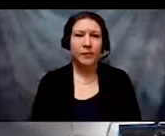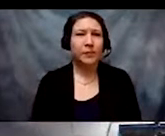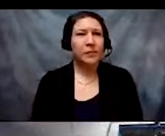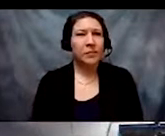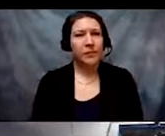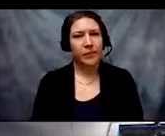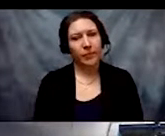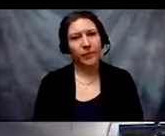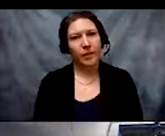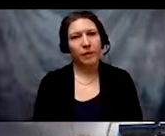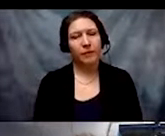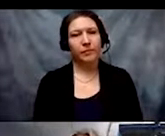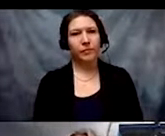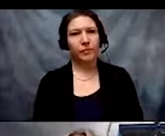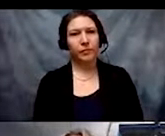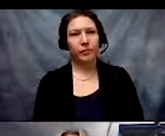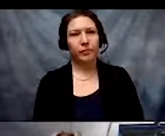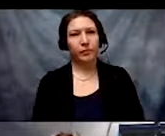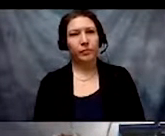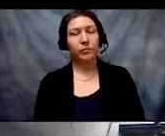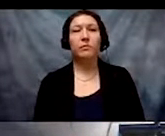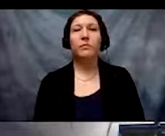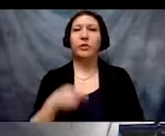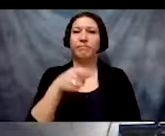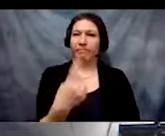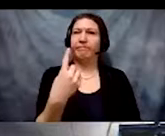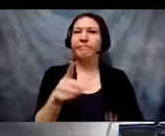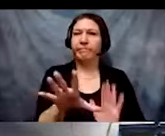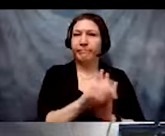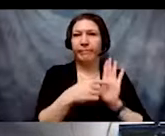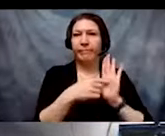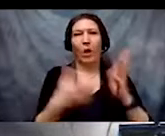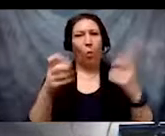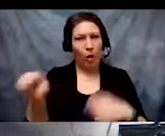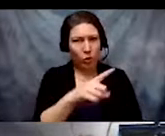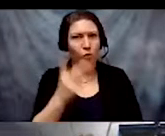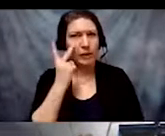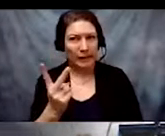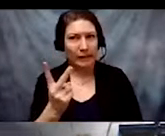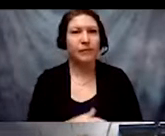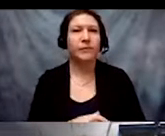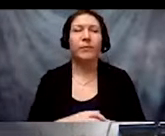The one rate that I think everyone should know is that the poverty rates of